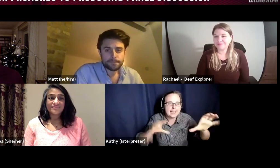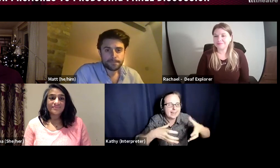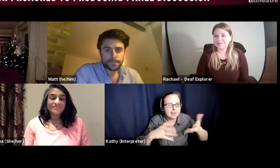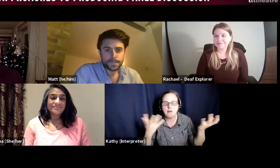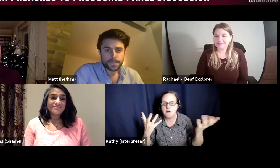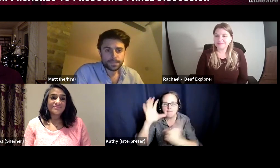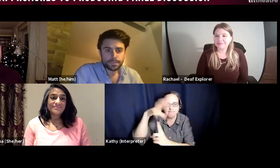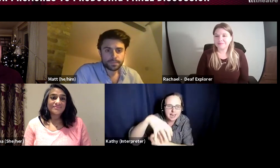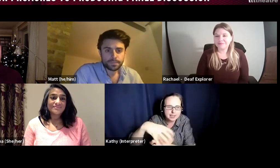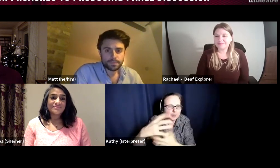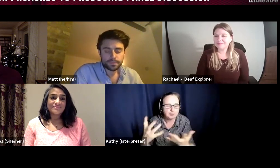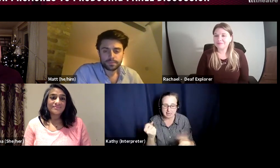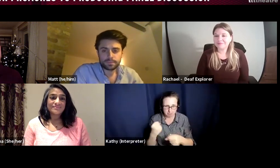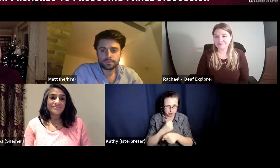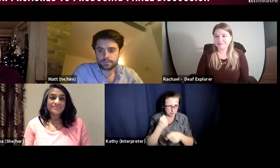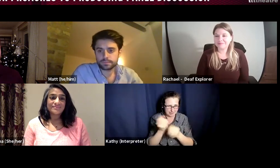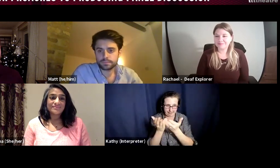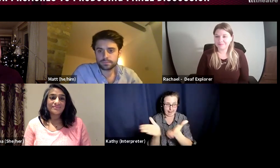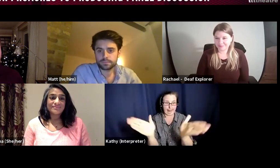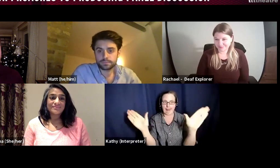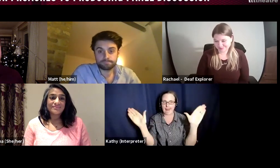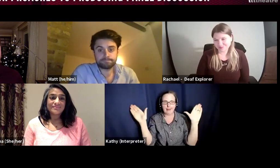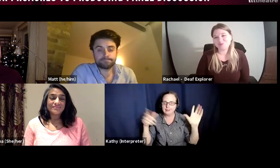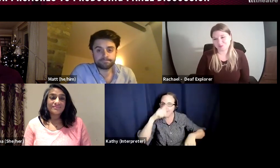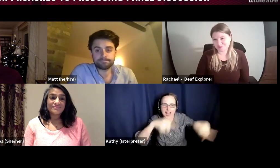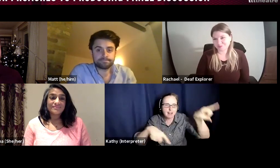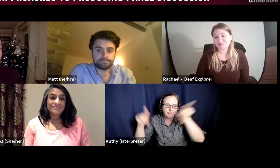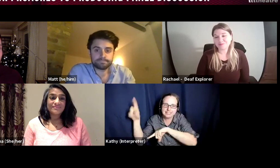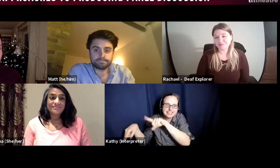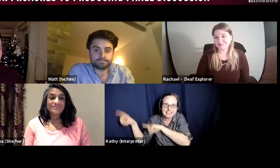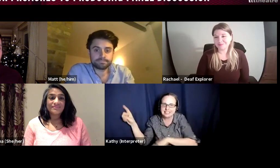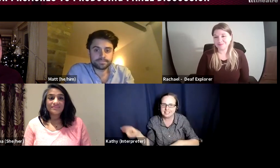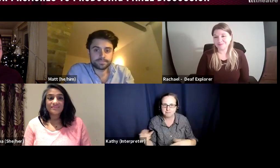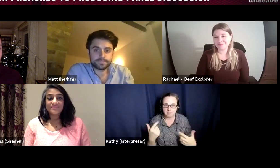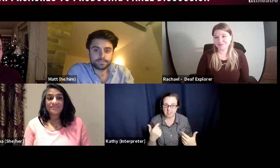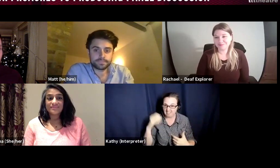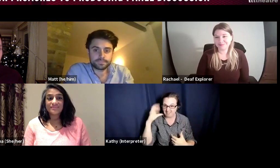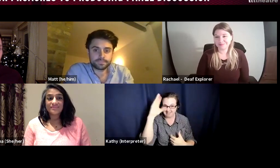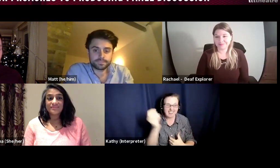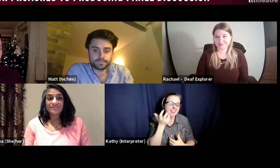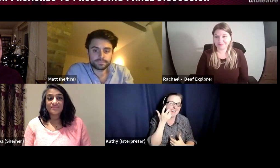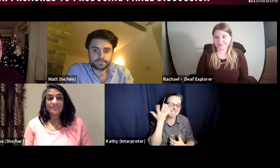role of a producer is that it is so varied, and I certainly find on every project I work on